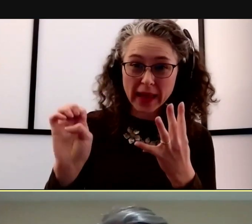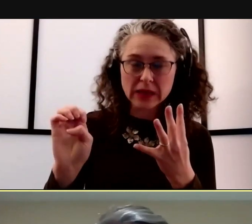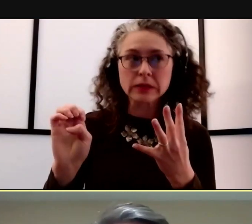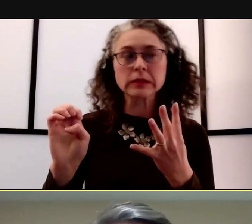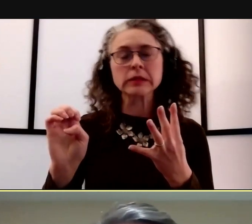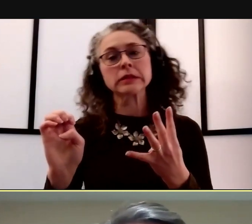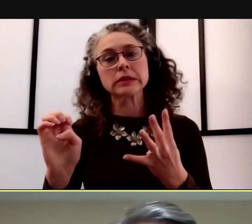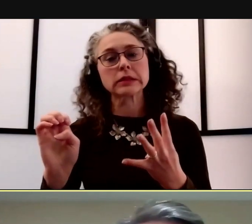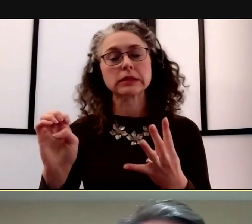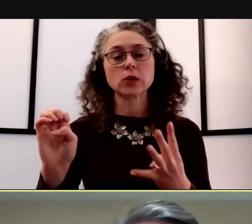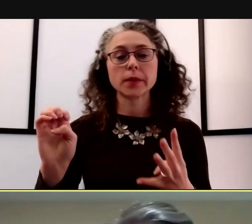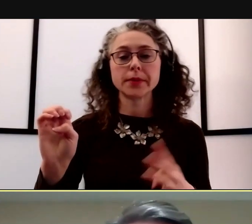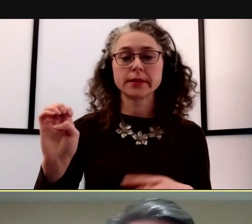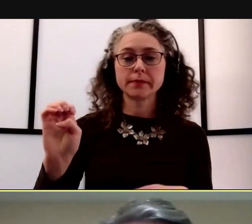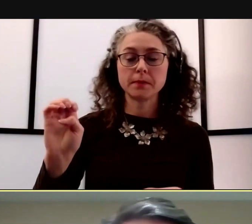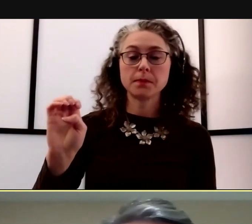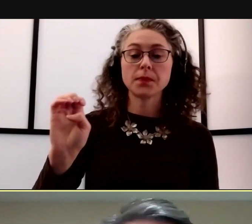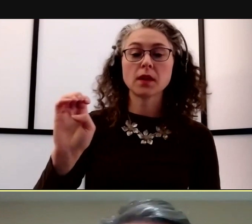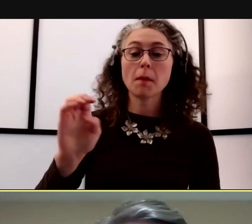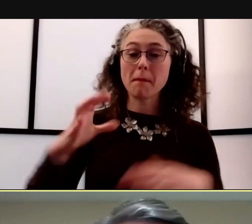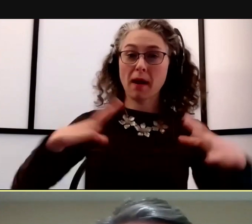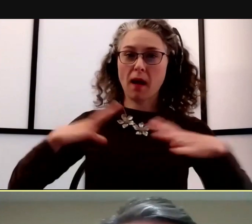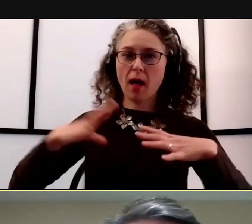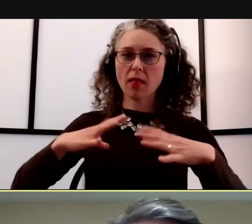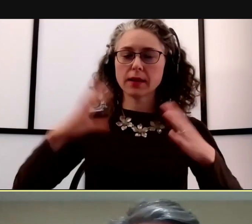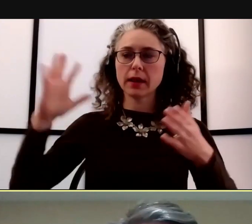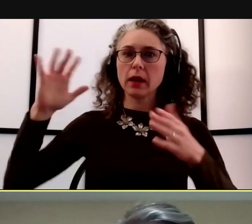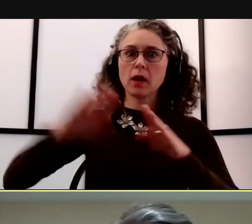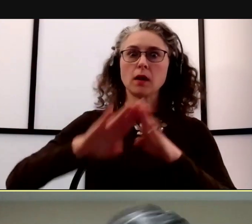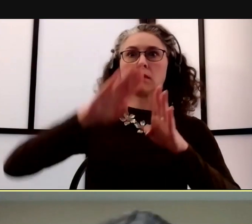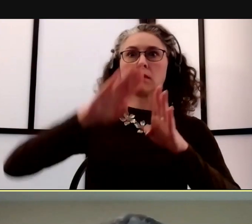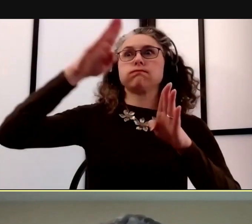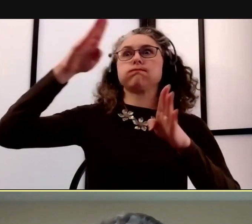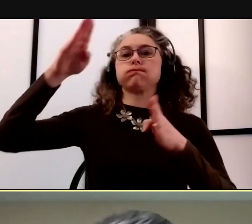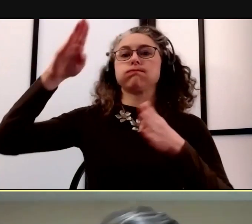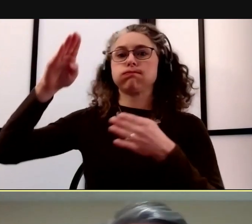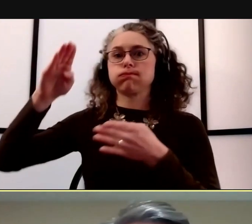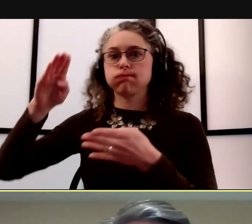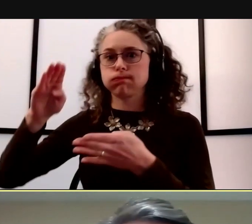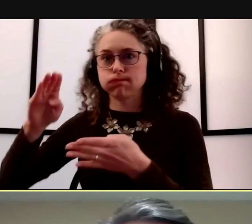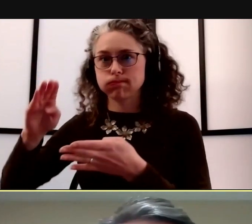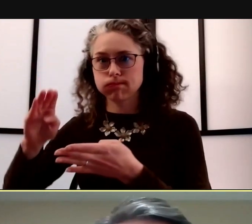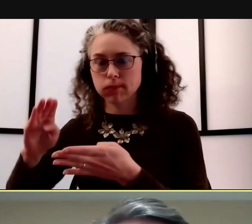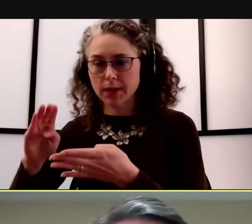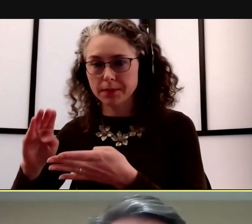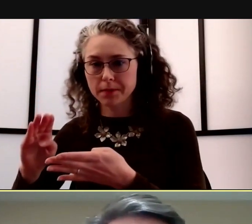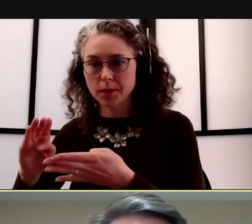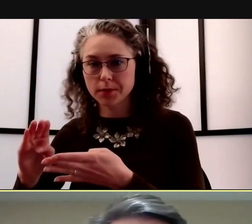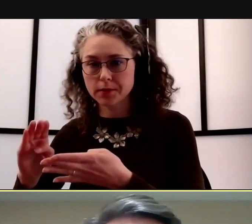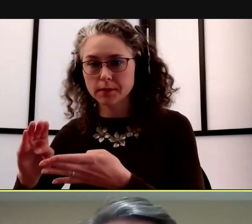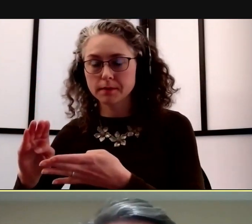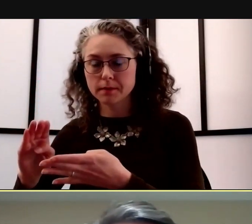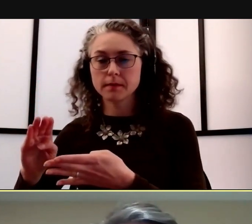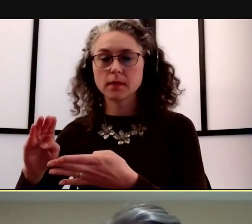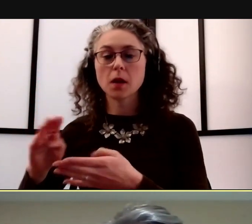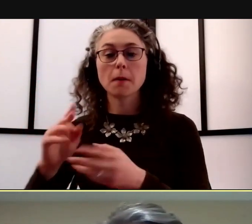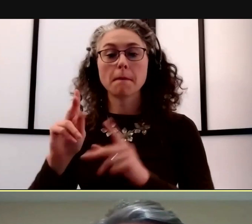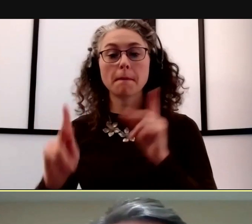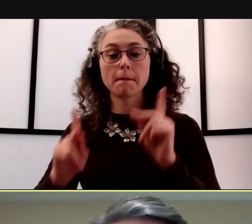I think of that holiday wave is what we're seeing. I think that as people kinda settle into their routines